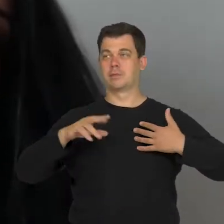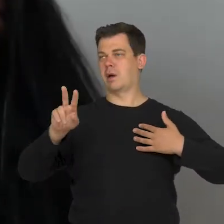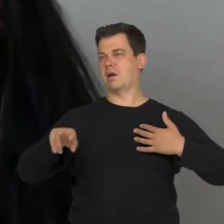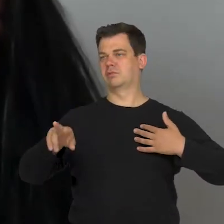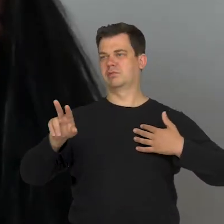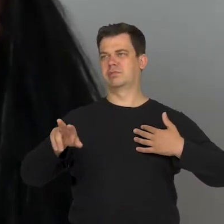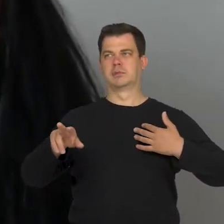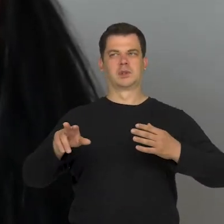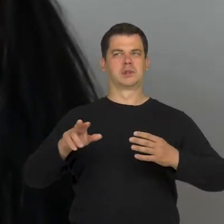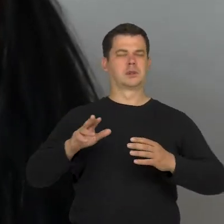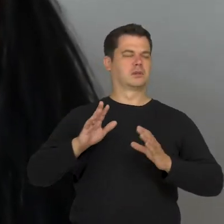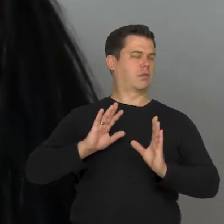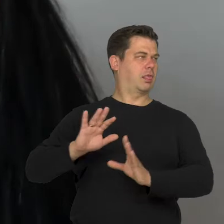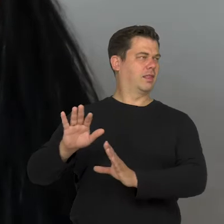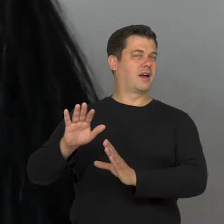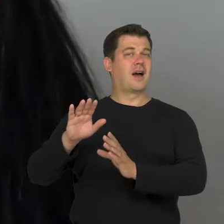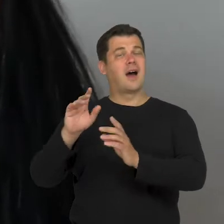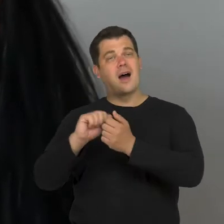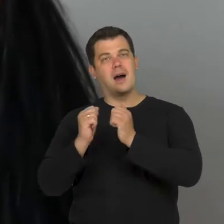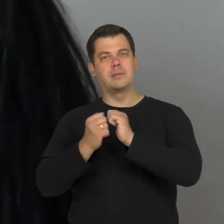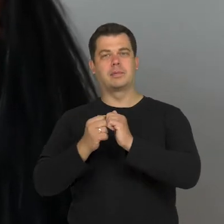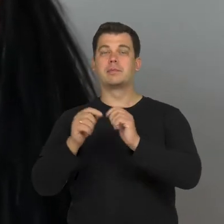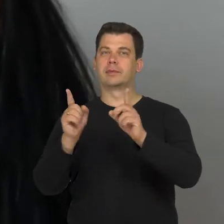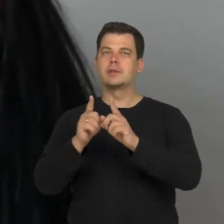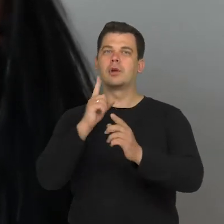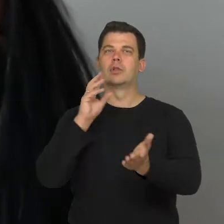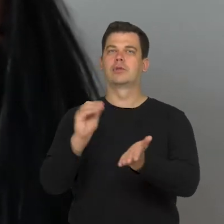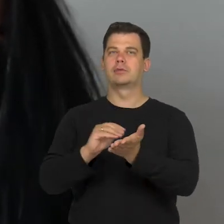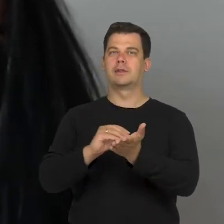But this also comes with a sort of collective experiencing